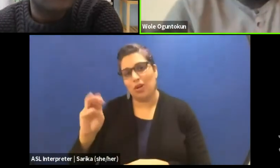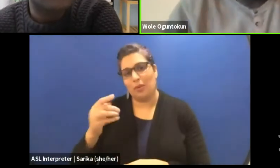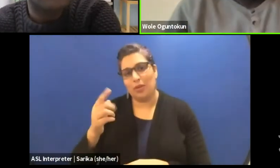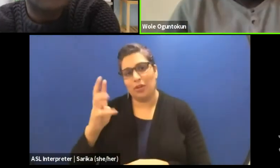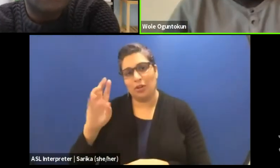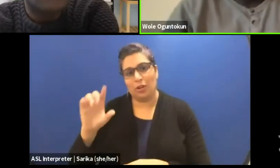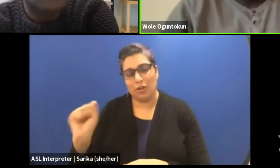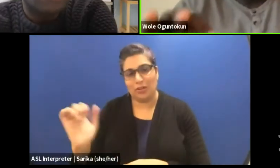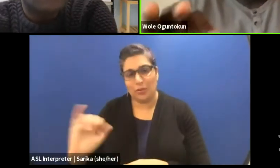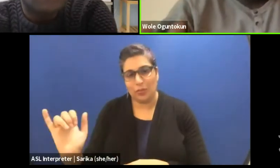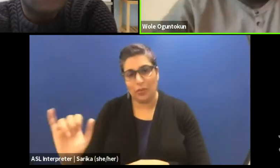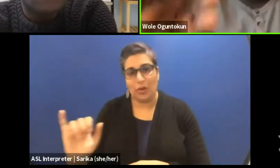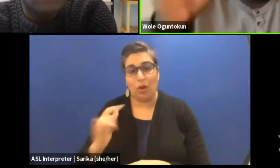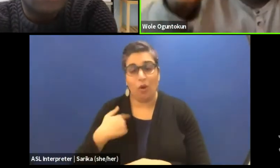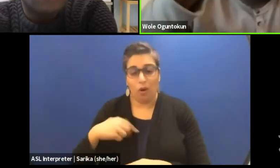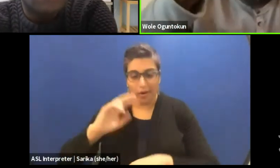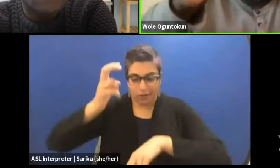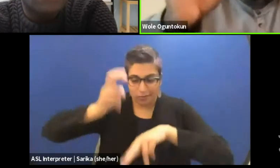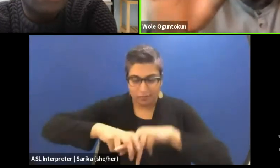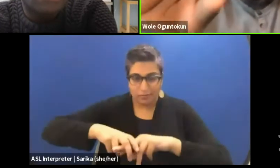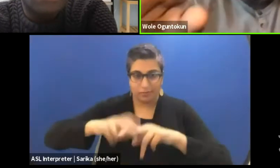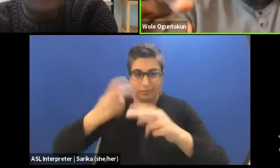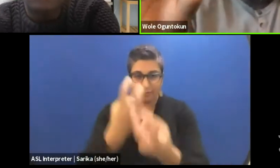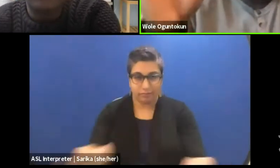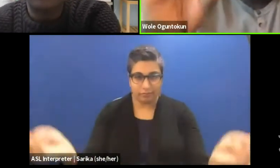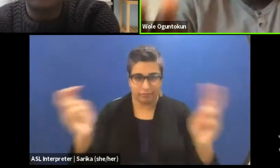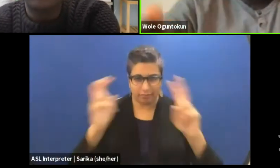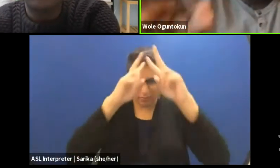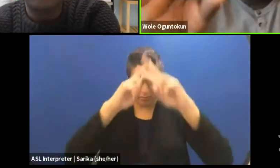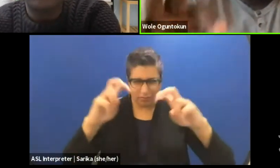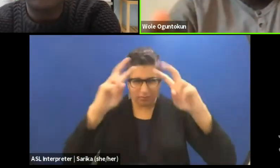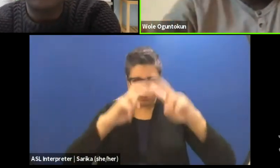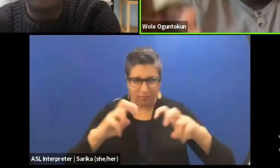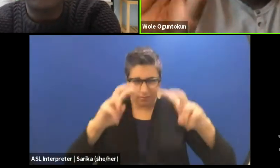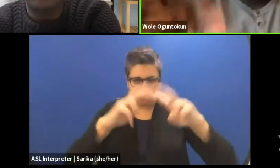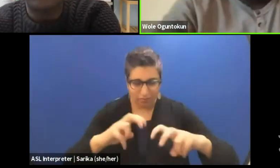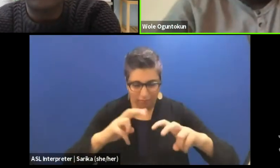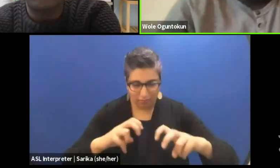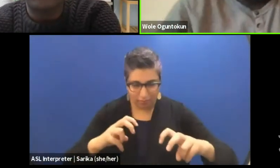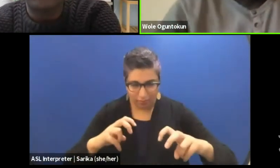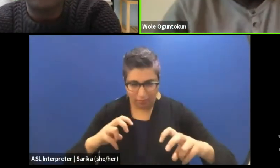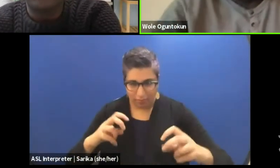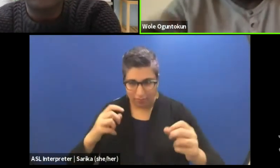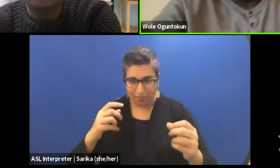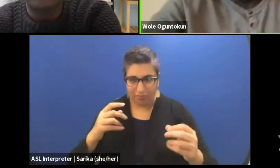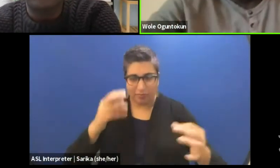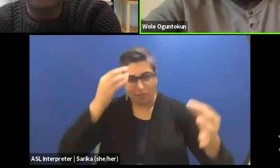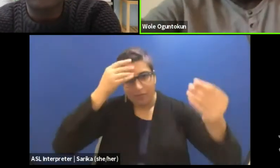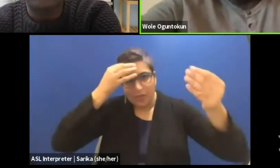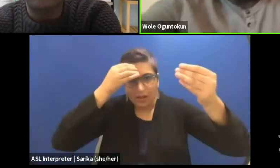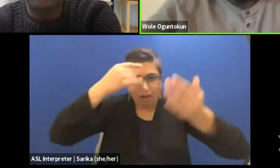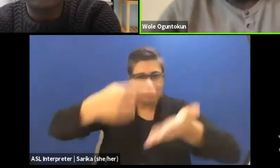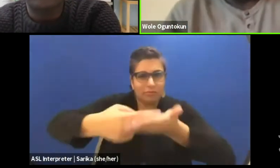we would come to an understanding, an explicit understanding of the work and then we would make it happen.